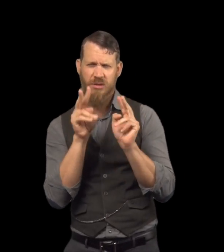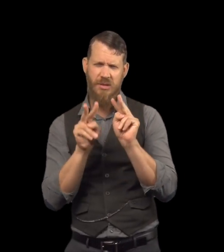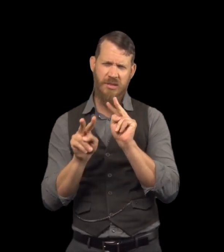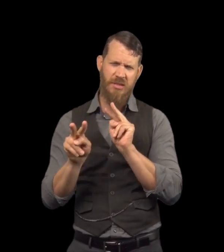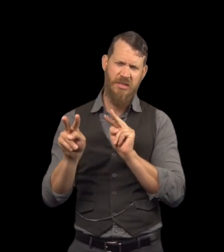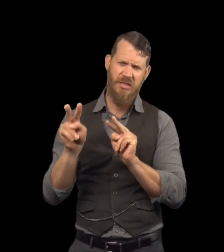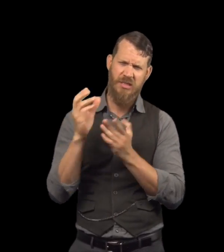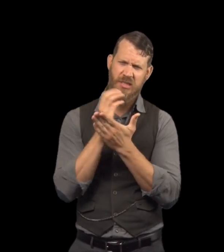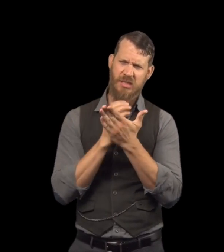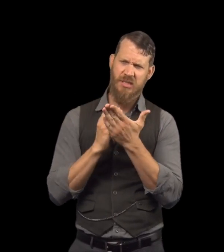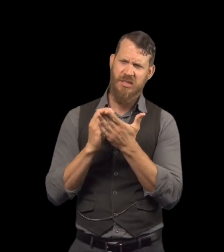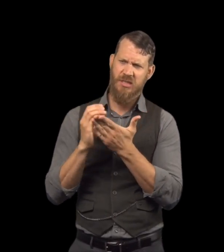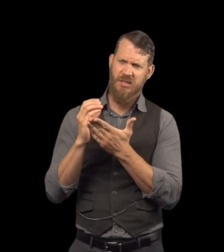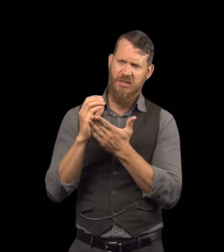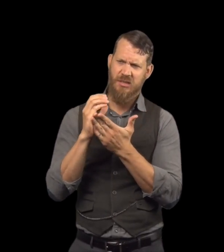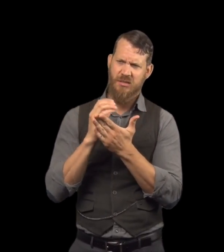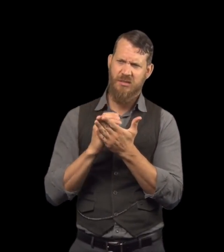now appears older.